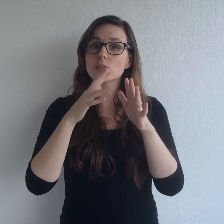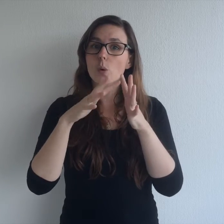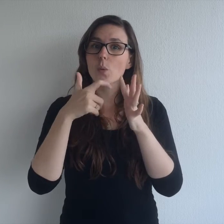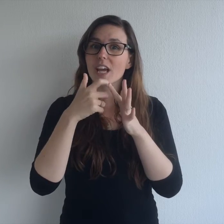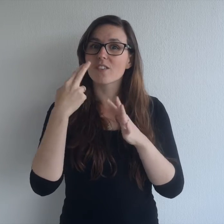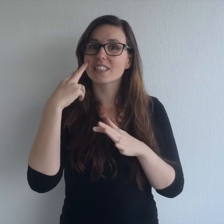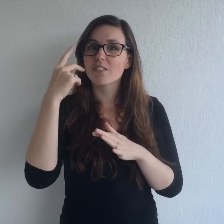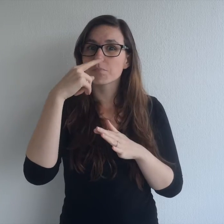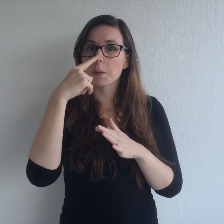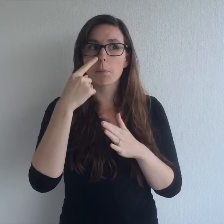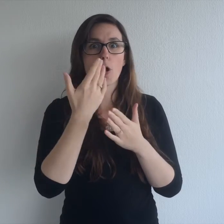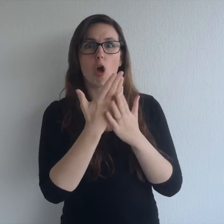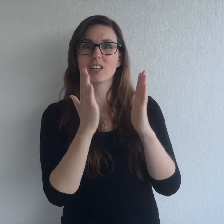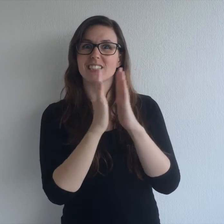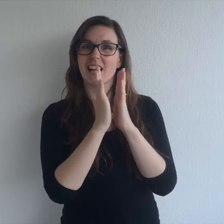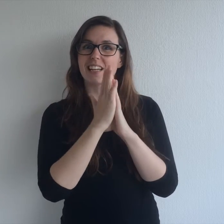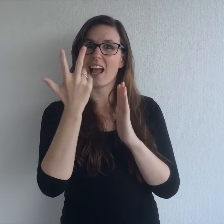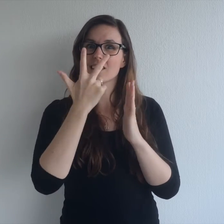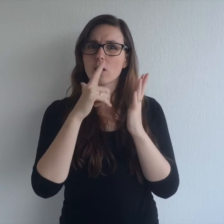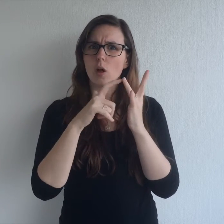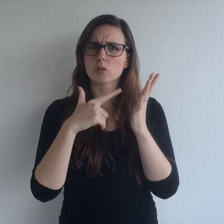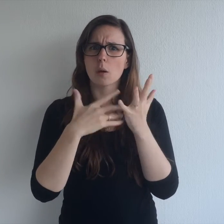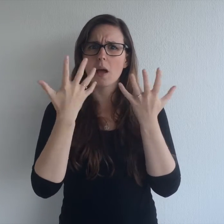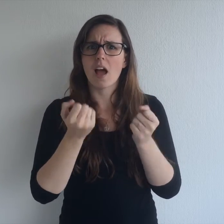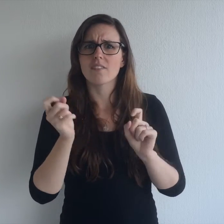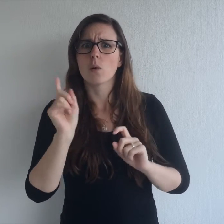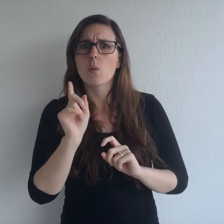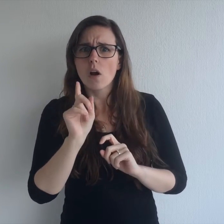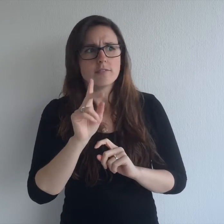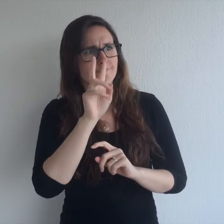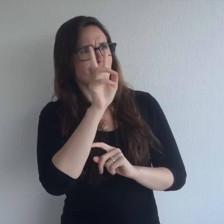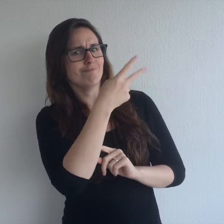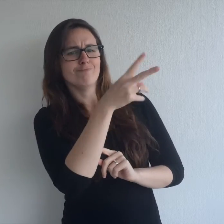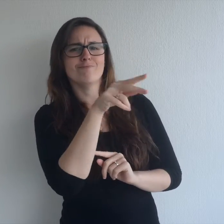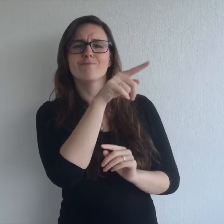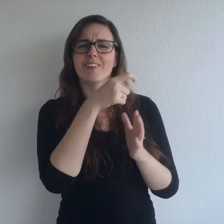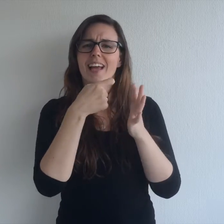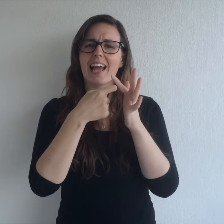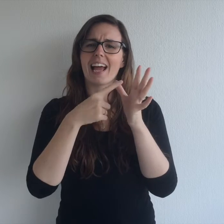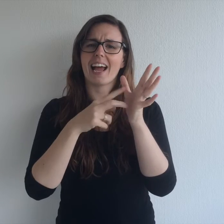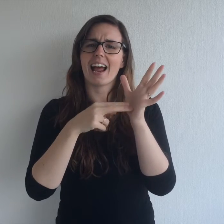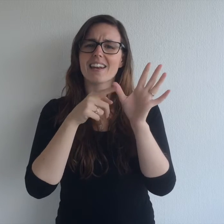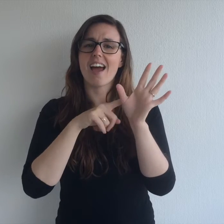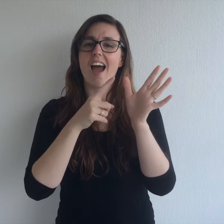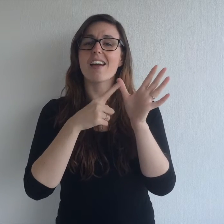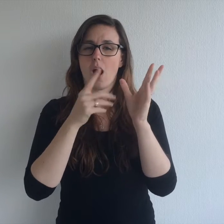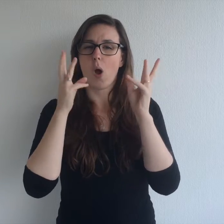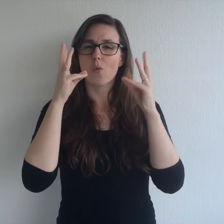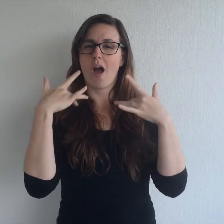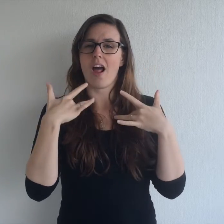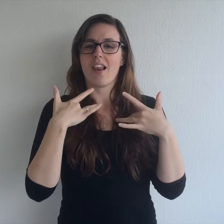The National Week of Deaf people on Sunday 18th of October will be having a tour at the Kanyana Wildlife